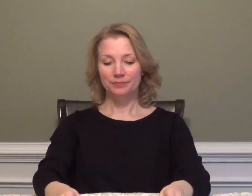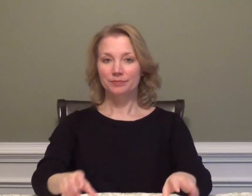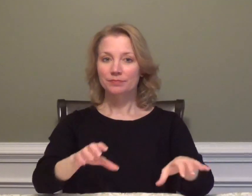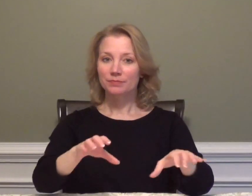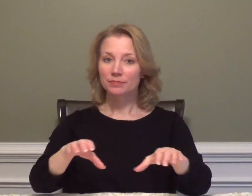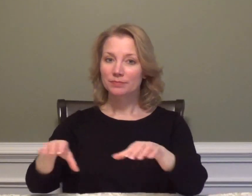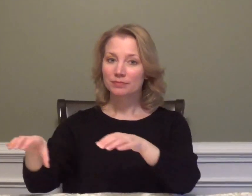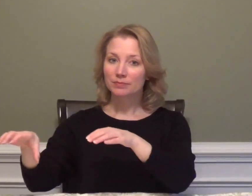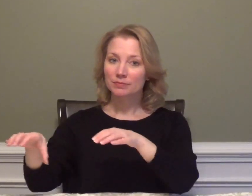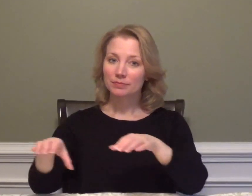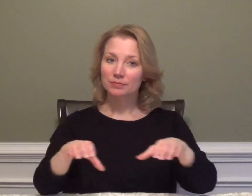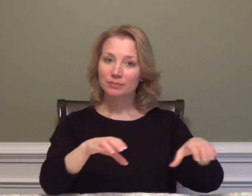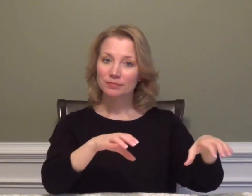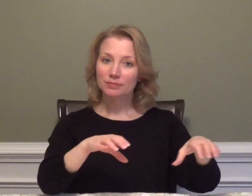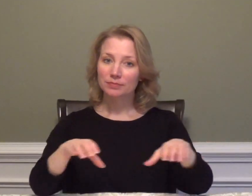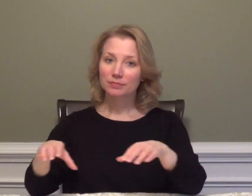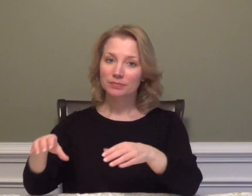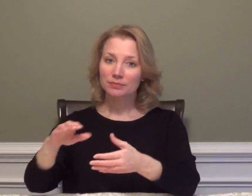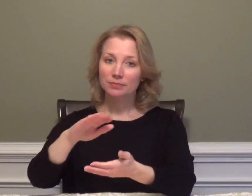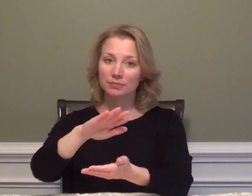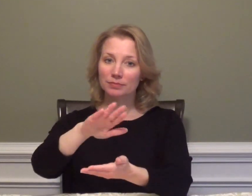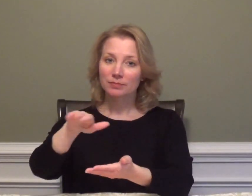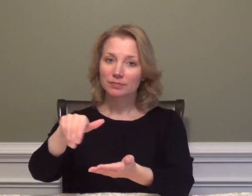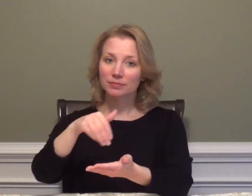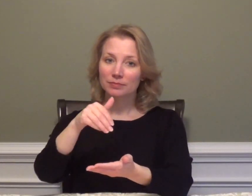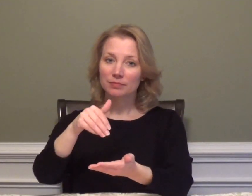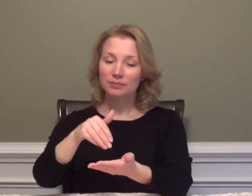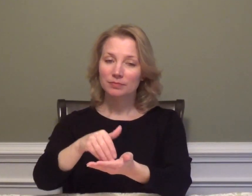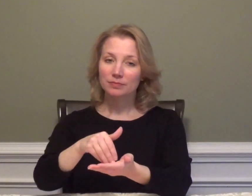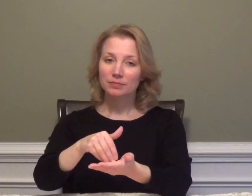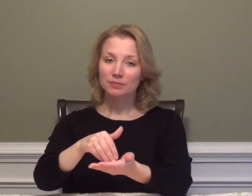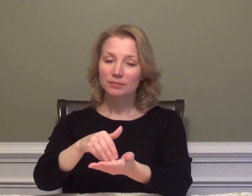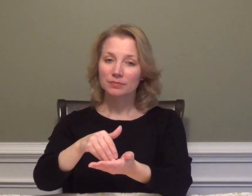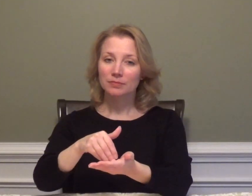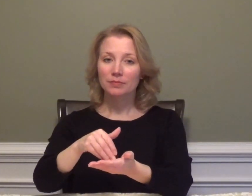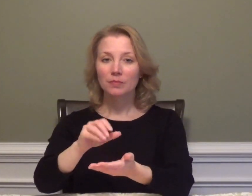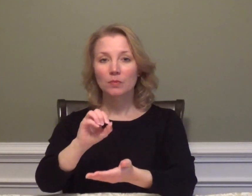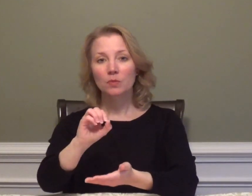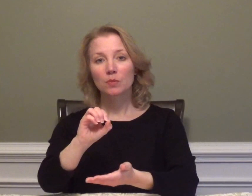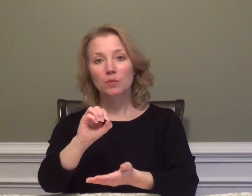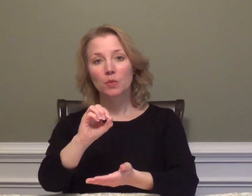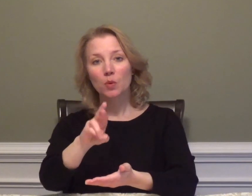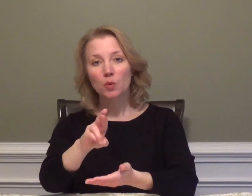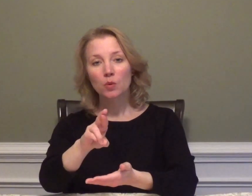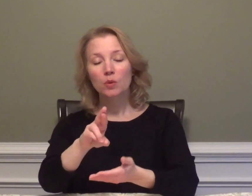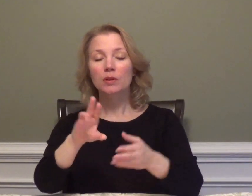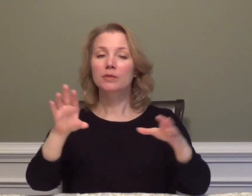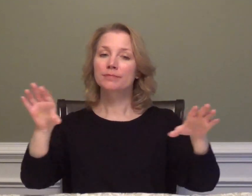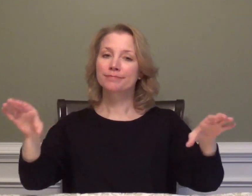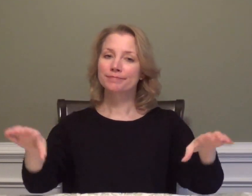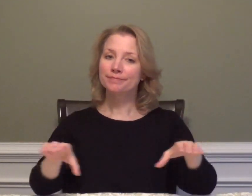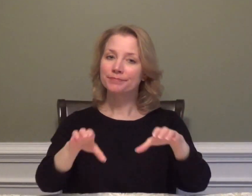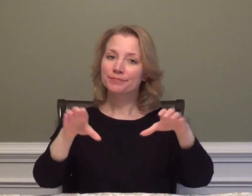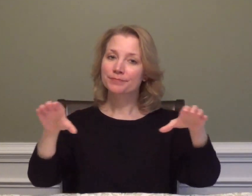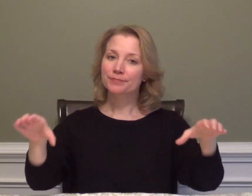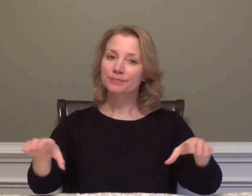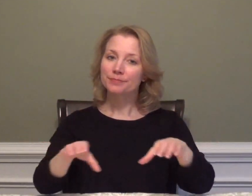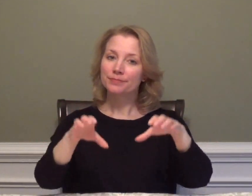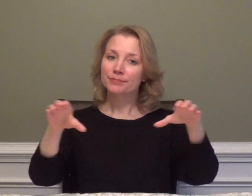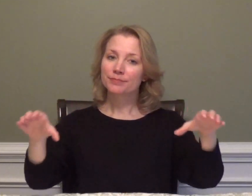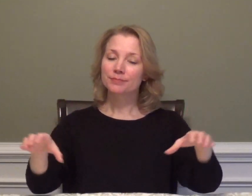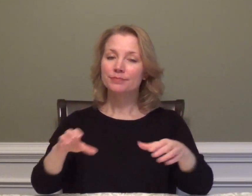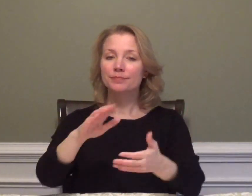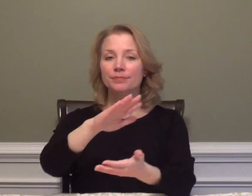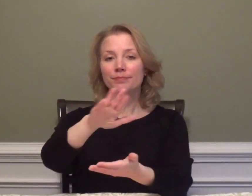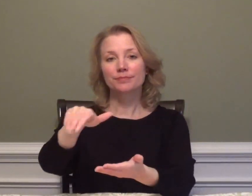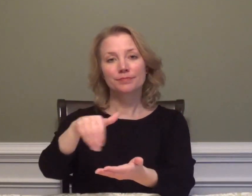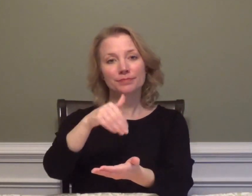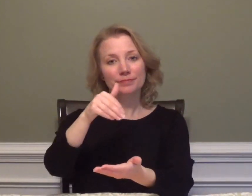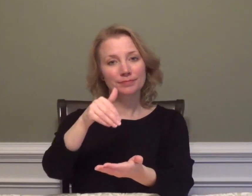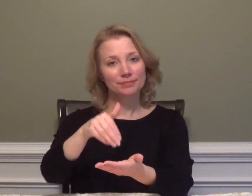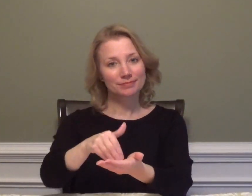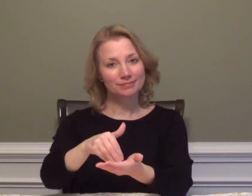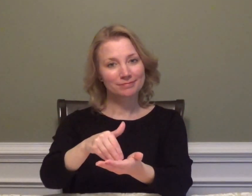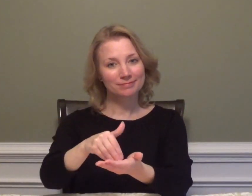ACTIVITY CENTER